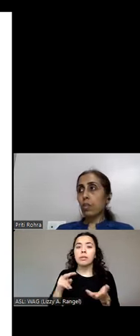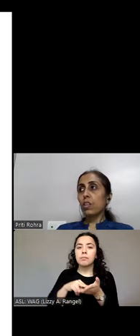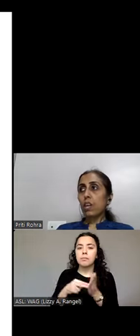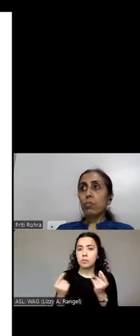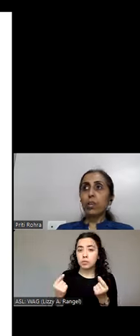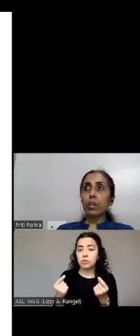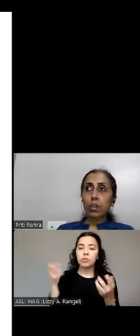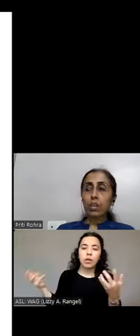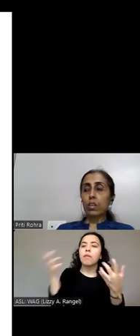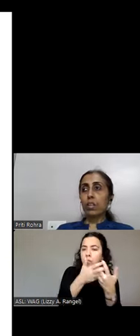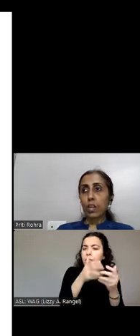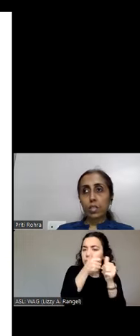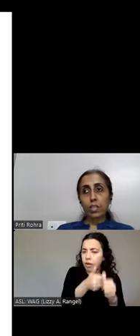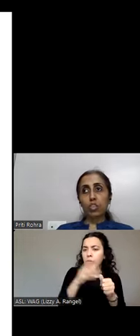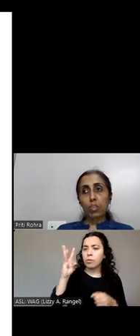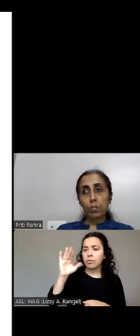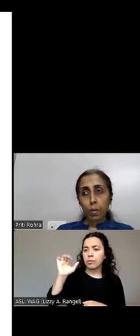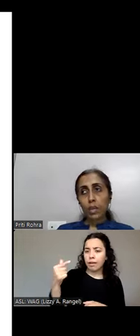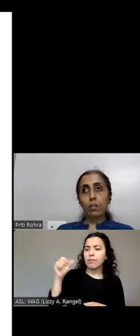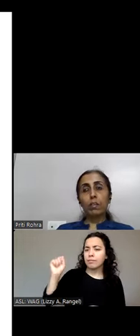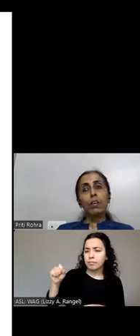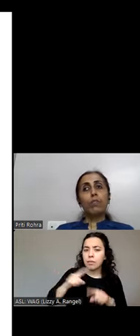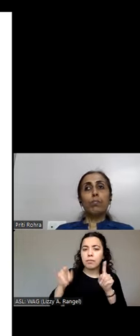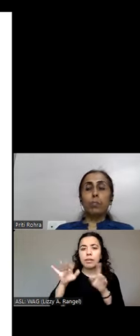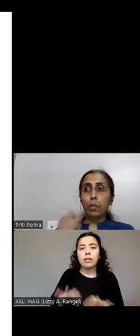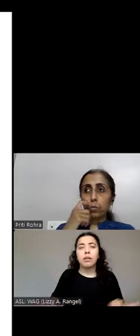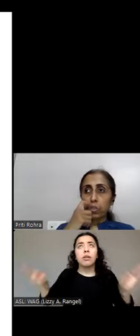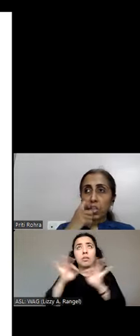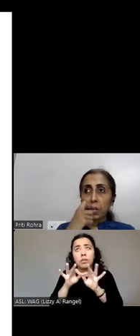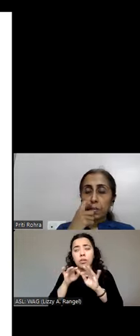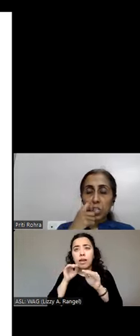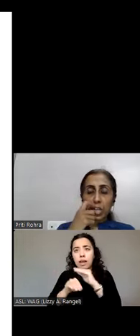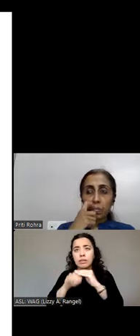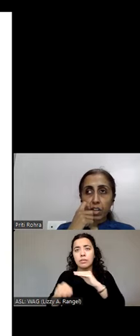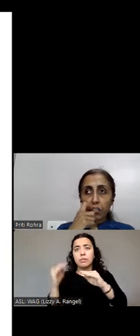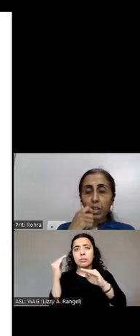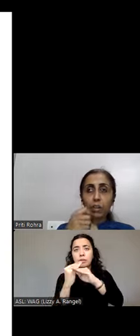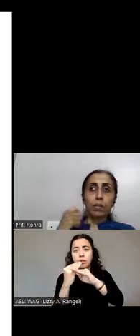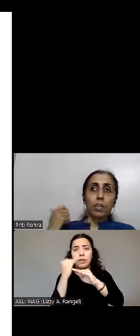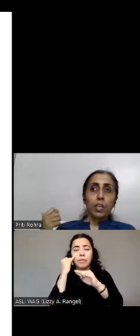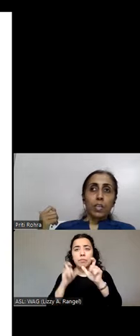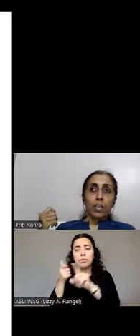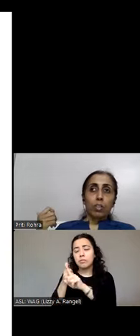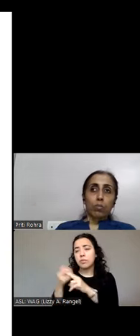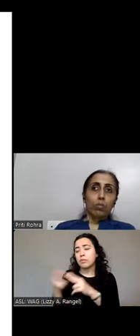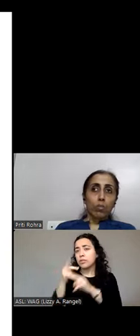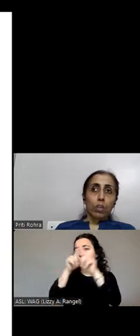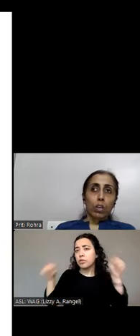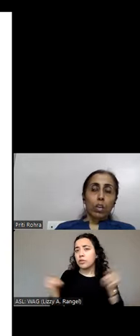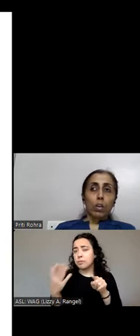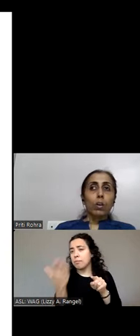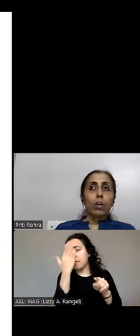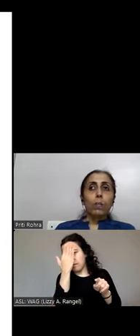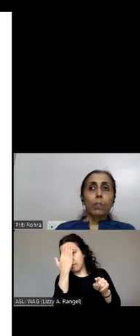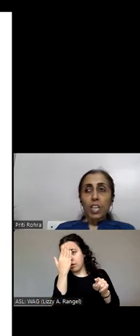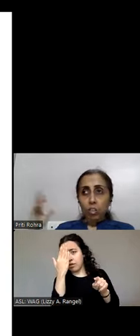will be a critical access barrier of people using screen magnifier. So, you know, place